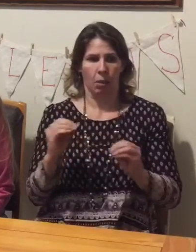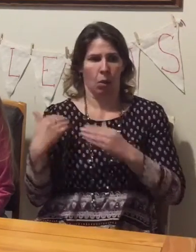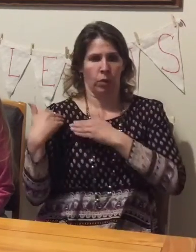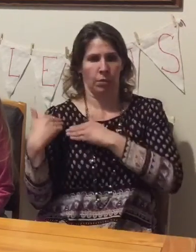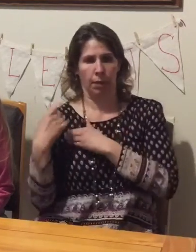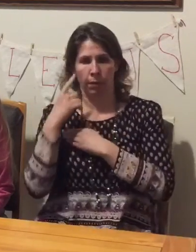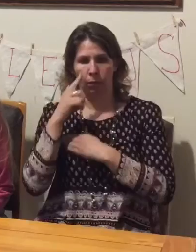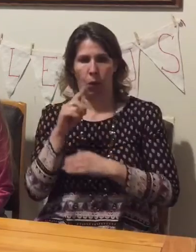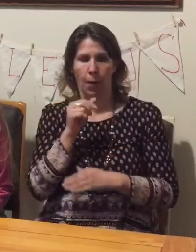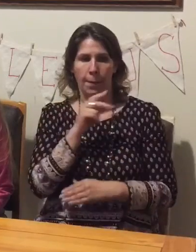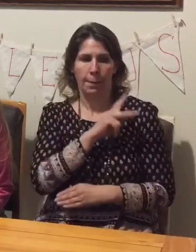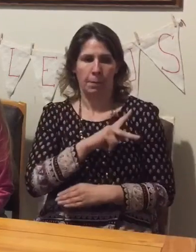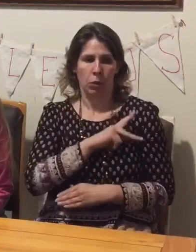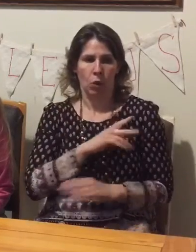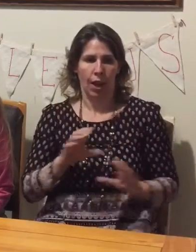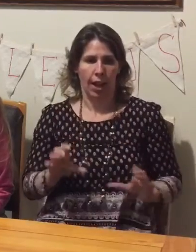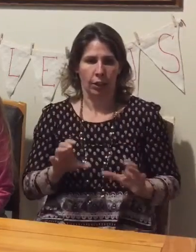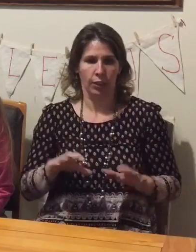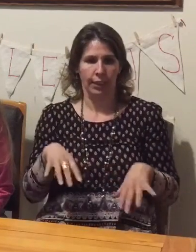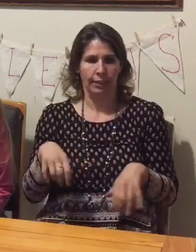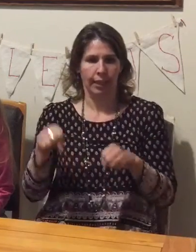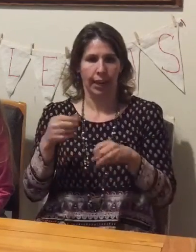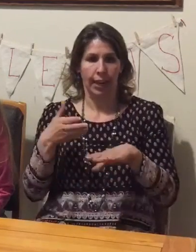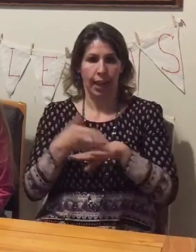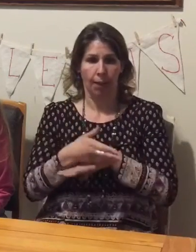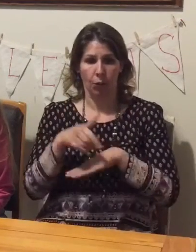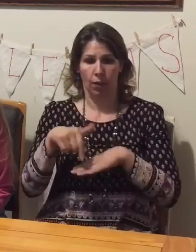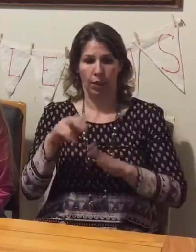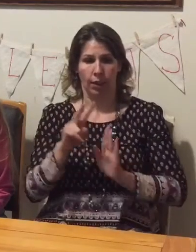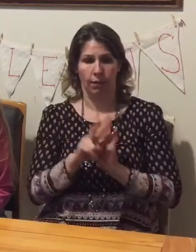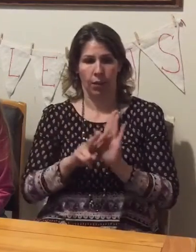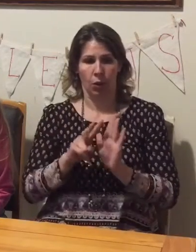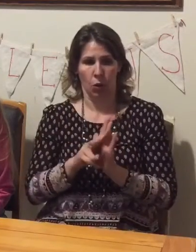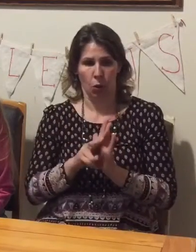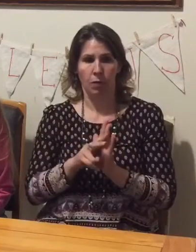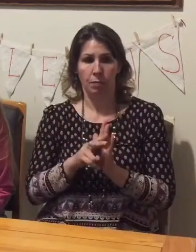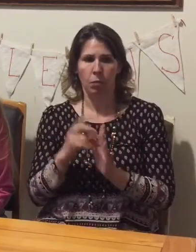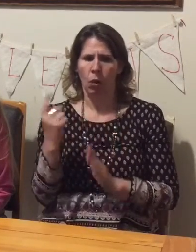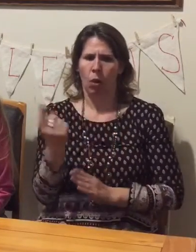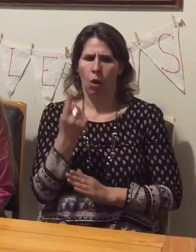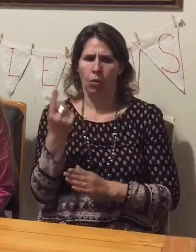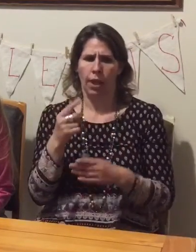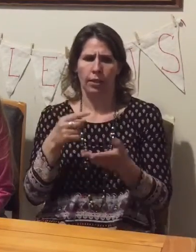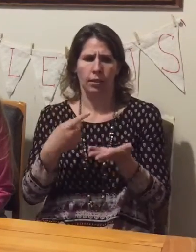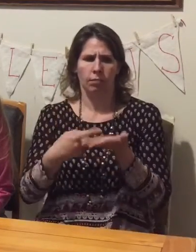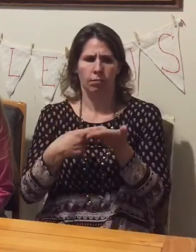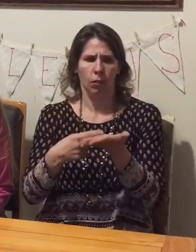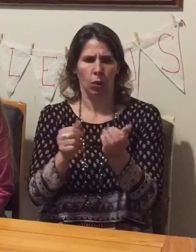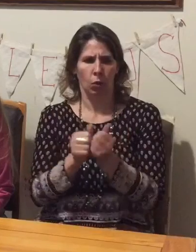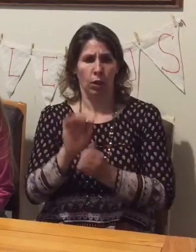and take no responsibility for personal actions taken after the video